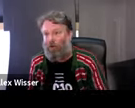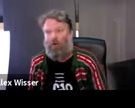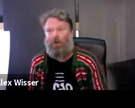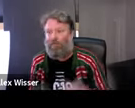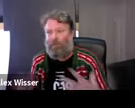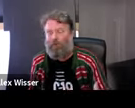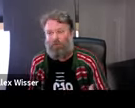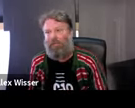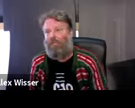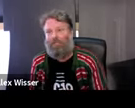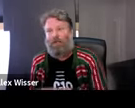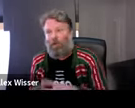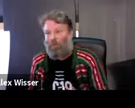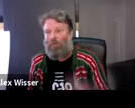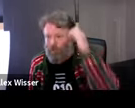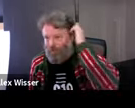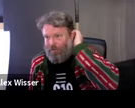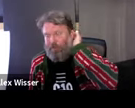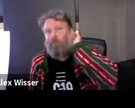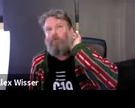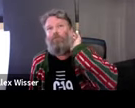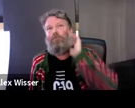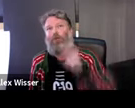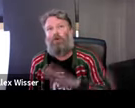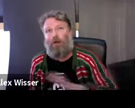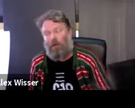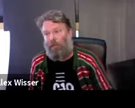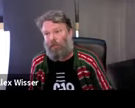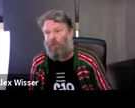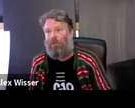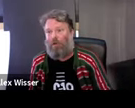closed the swimming pool for a big event without realising that was